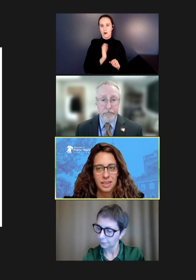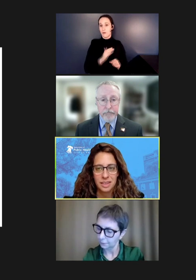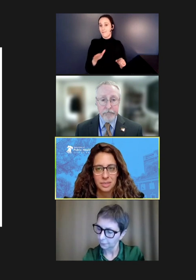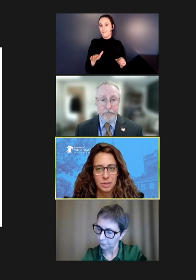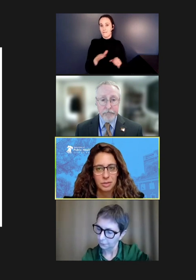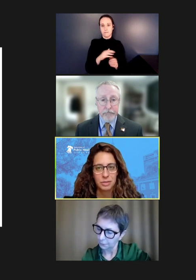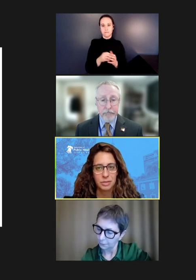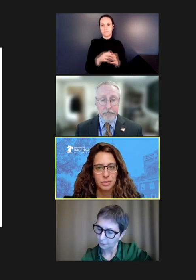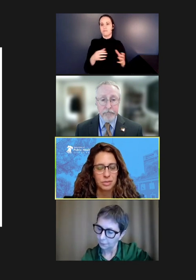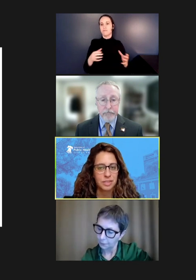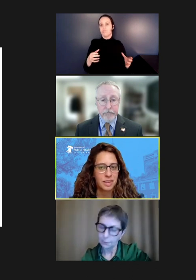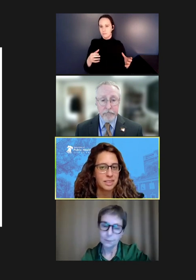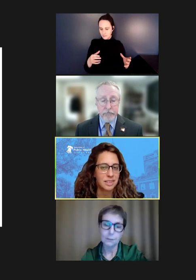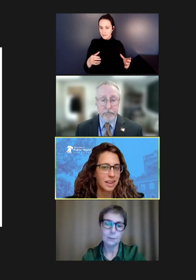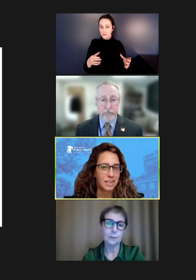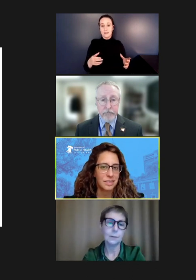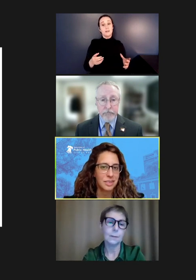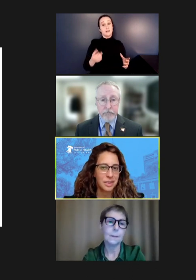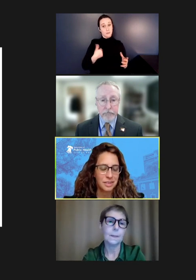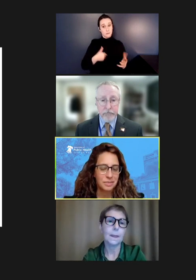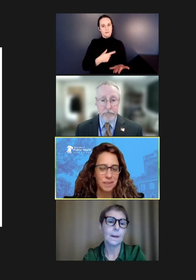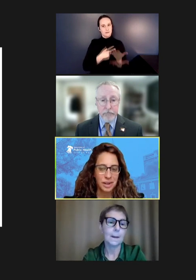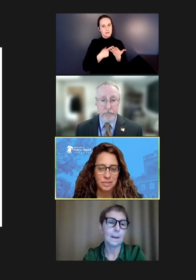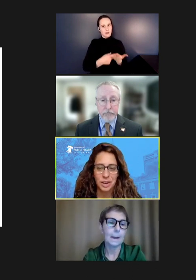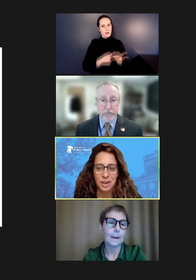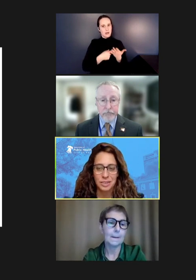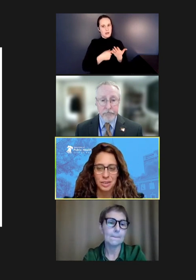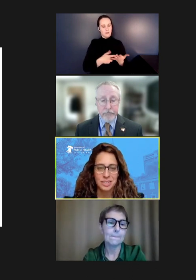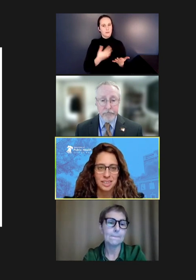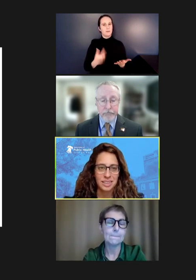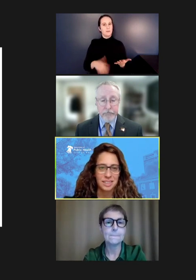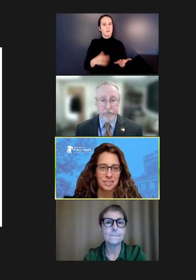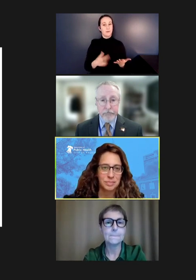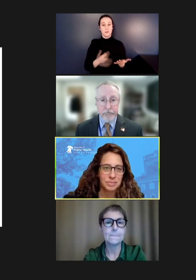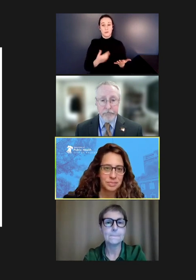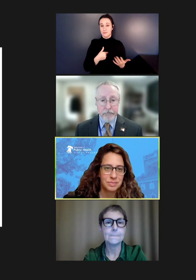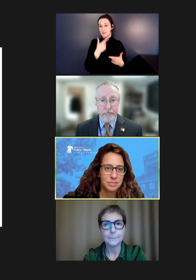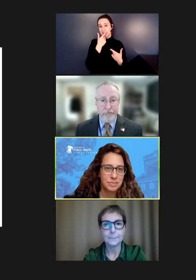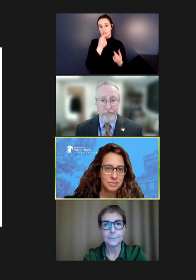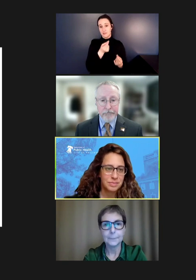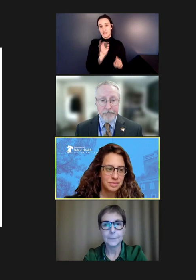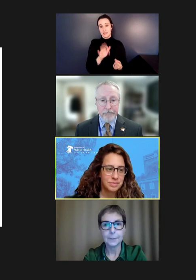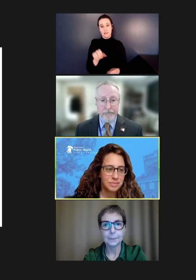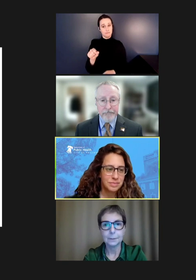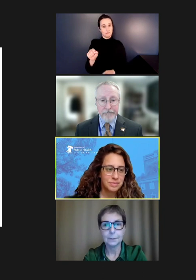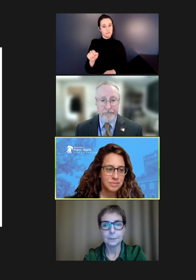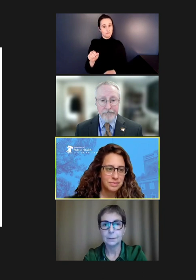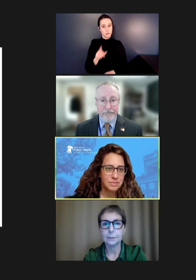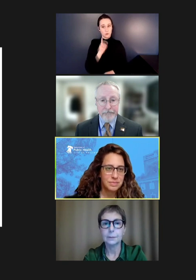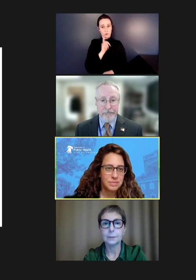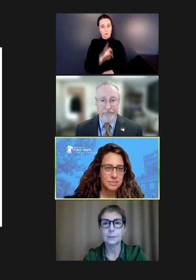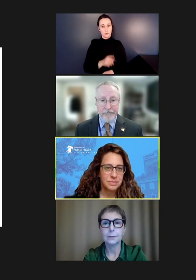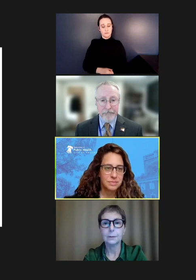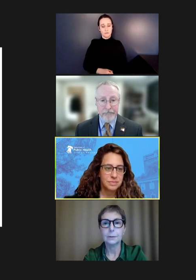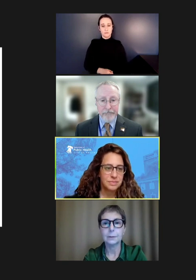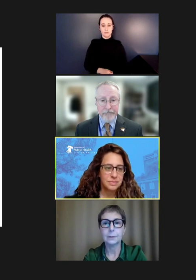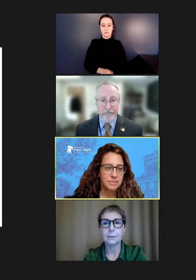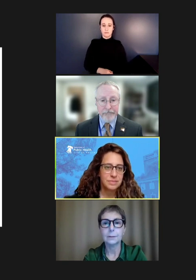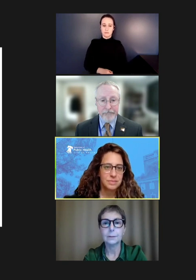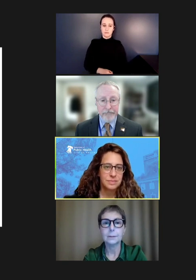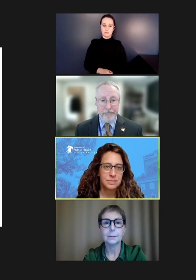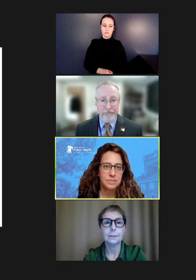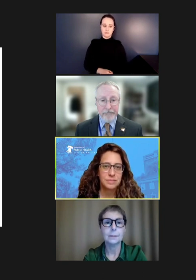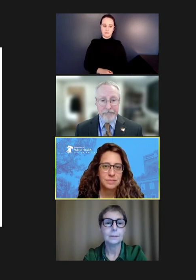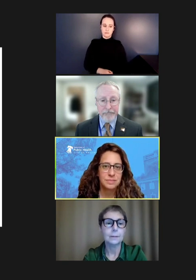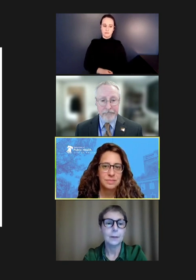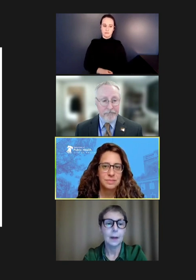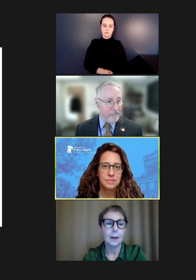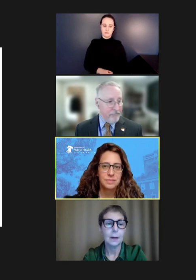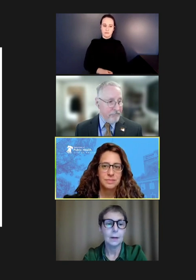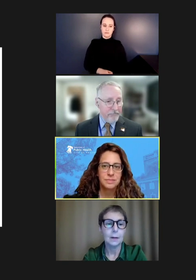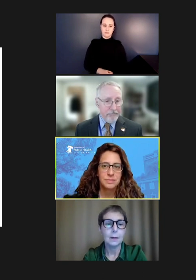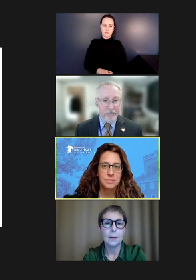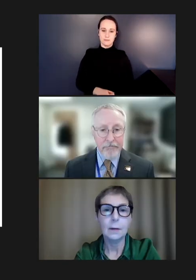that's something we've discussed a lot and are very interested in.